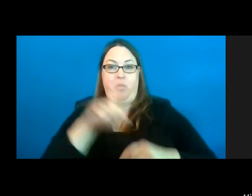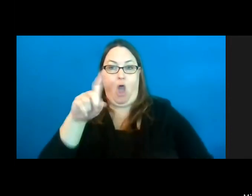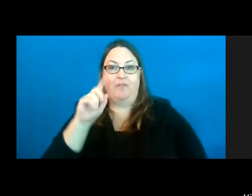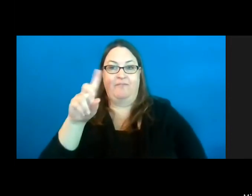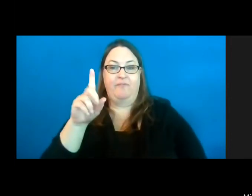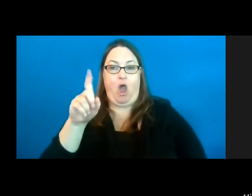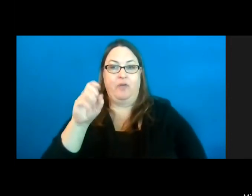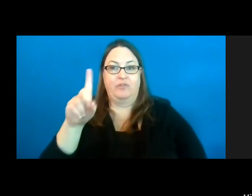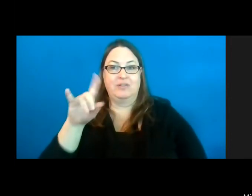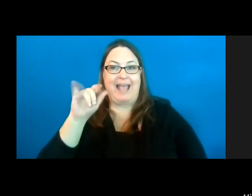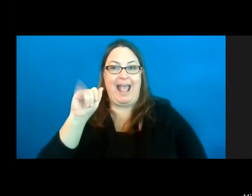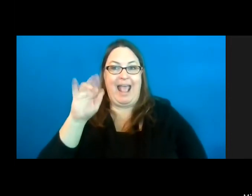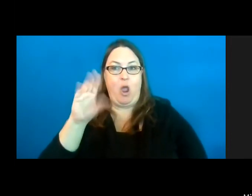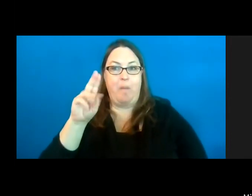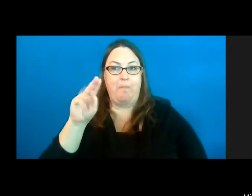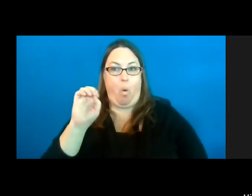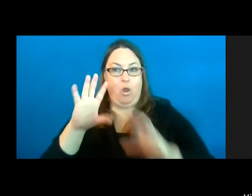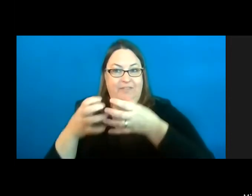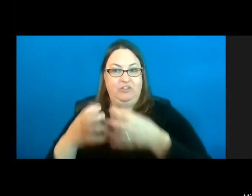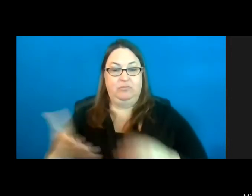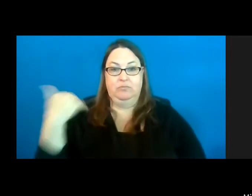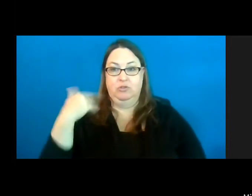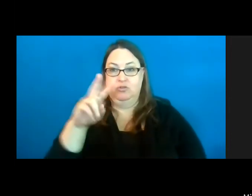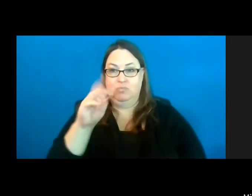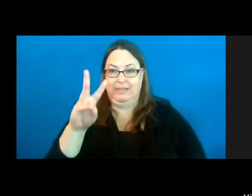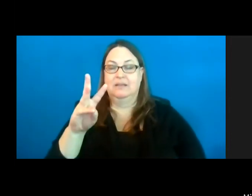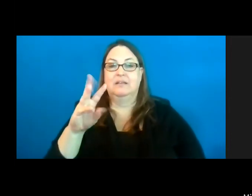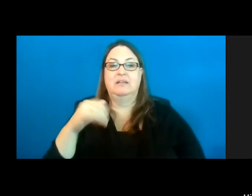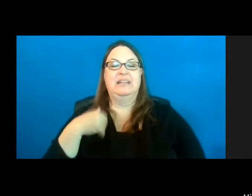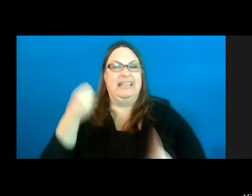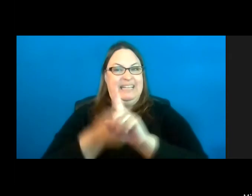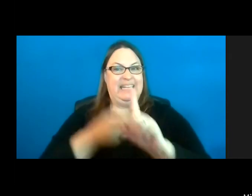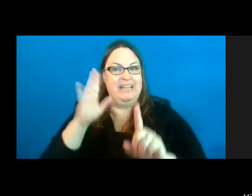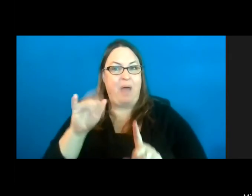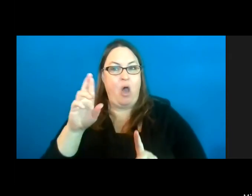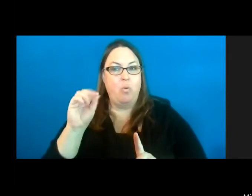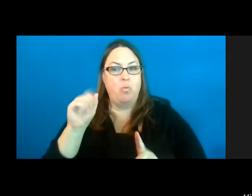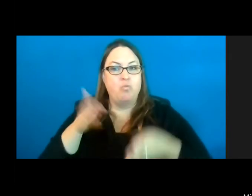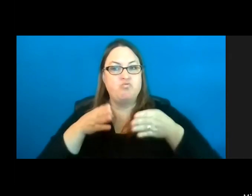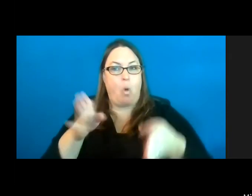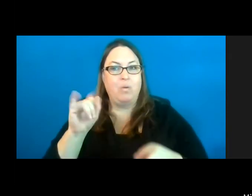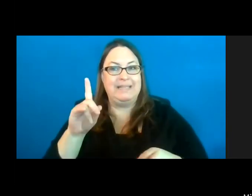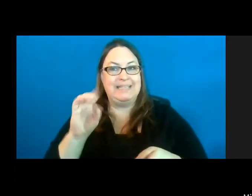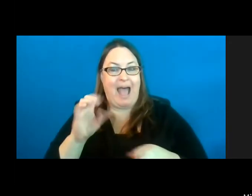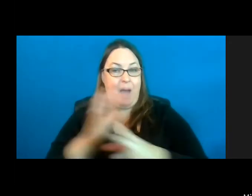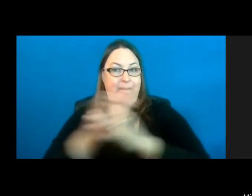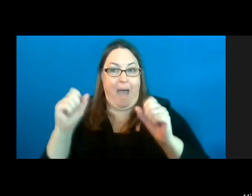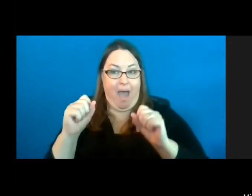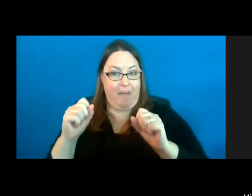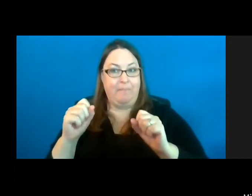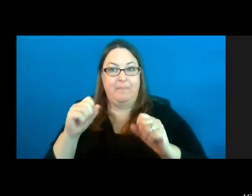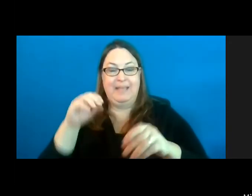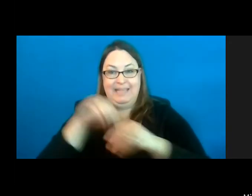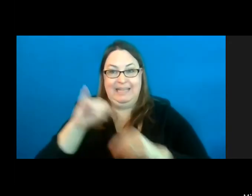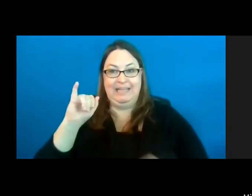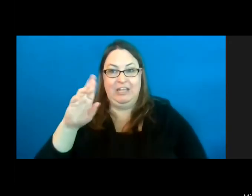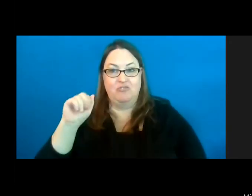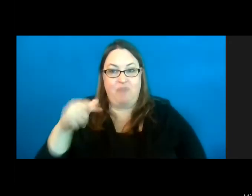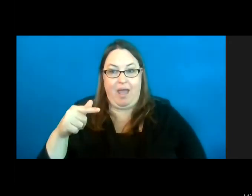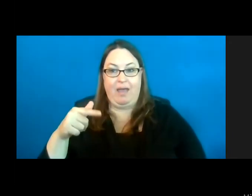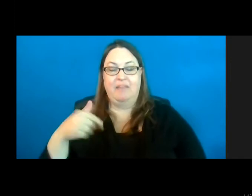In 2006, I was hit by a roadside bomb in Iraq and sustained a traumatic brain injury, amongst